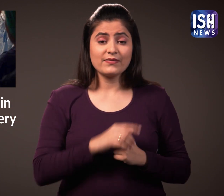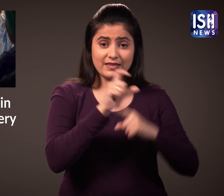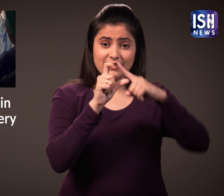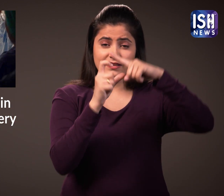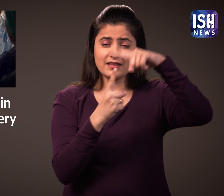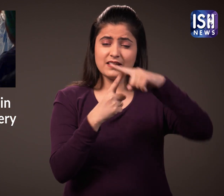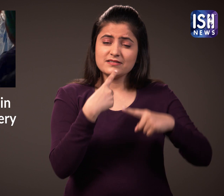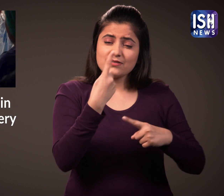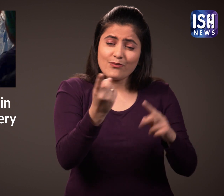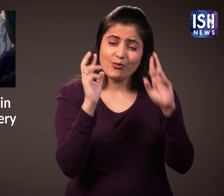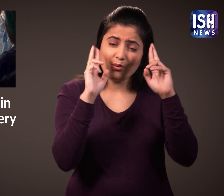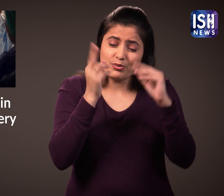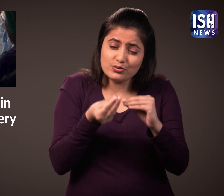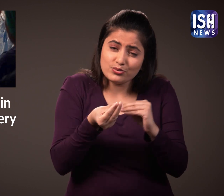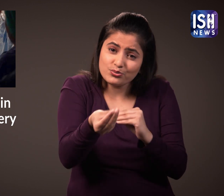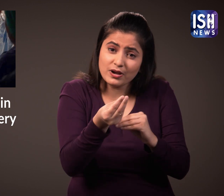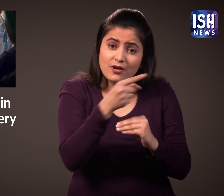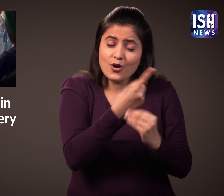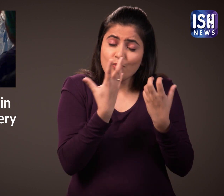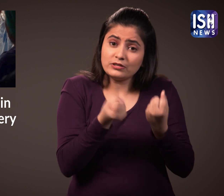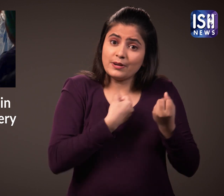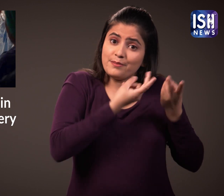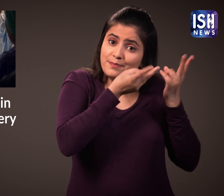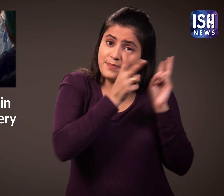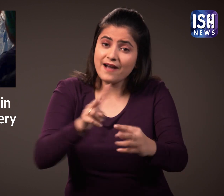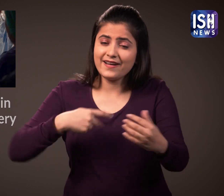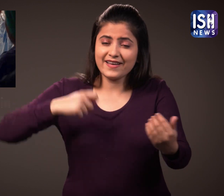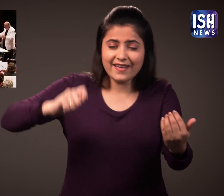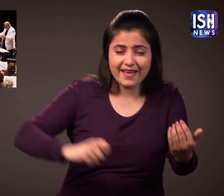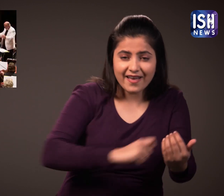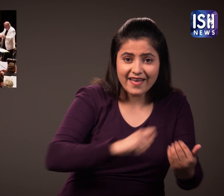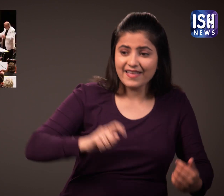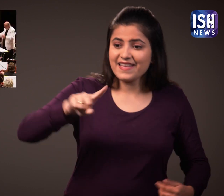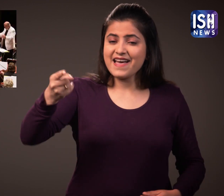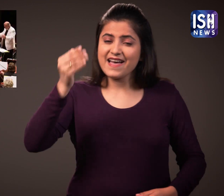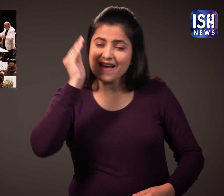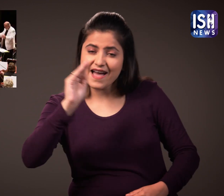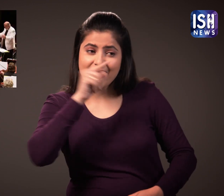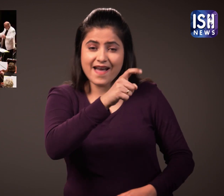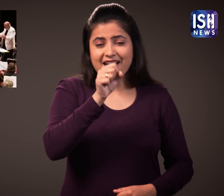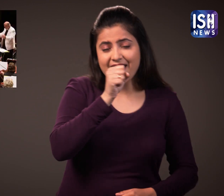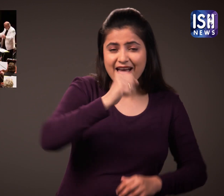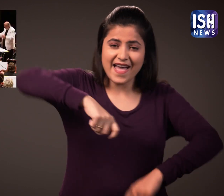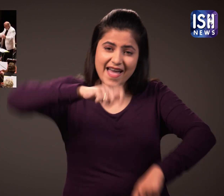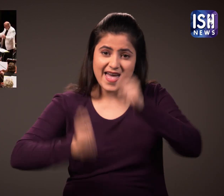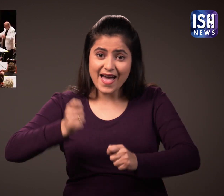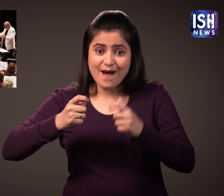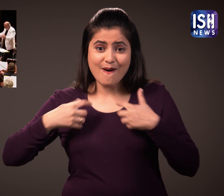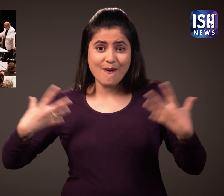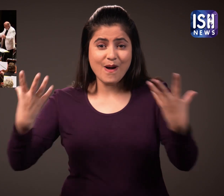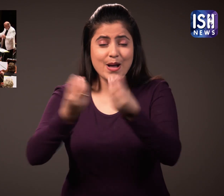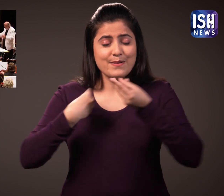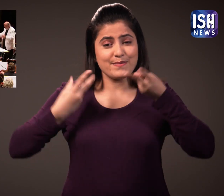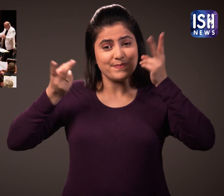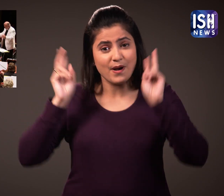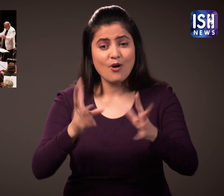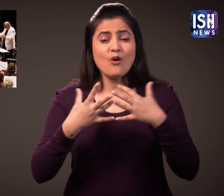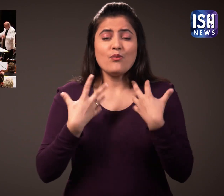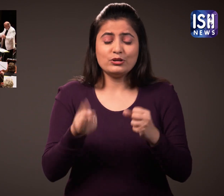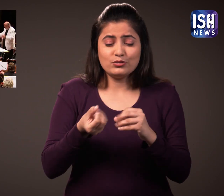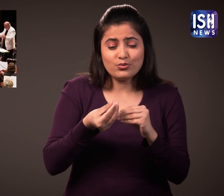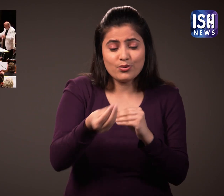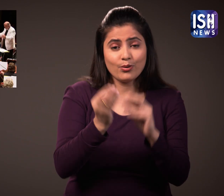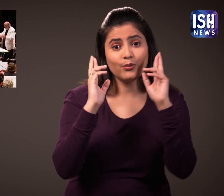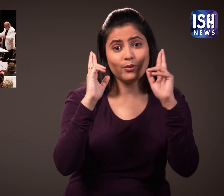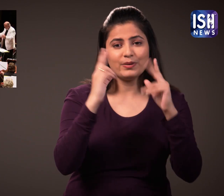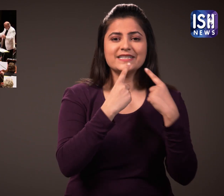Turner hopes to be back with her orchestra very soon and start playing the violin.